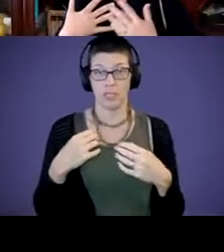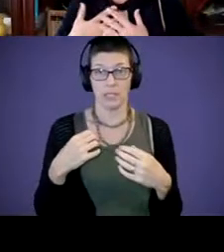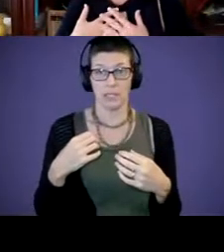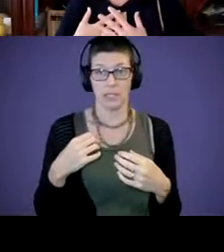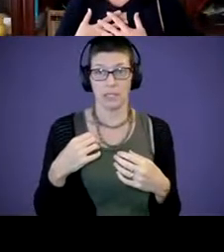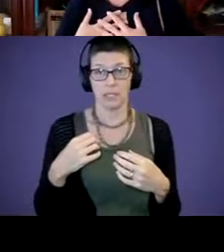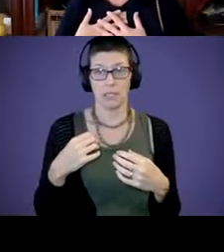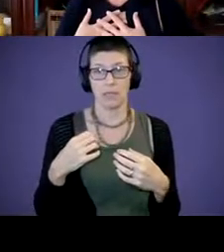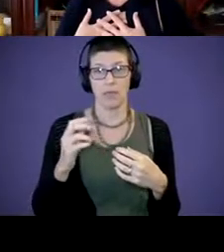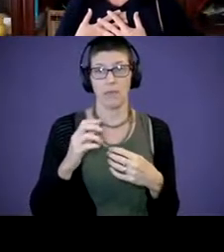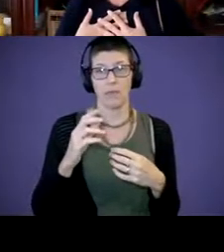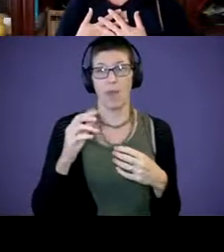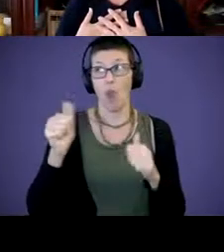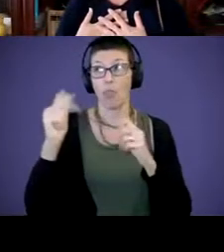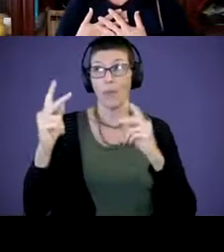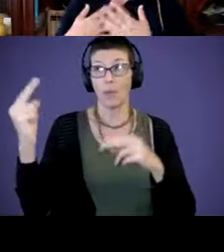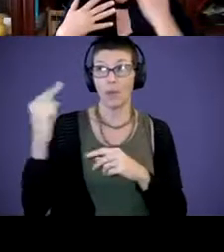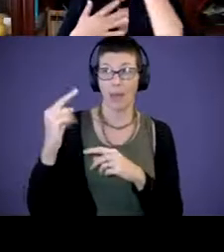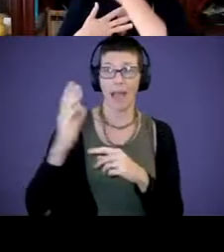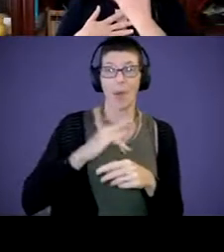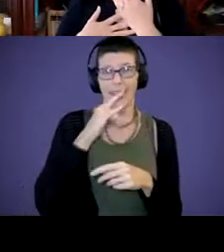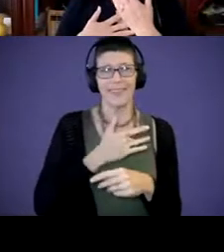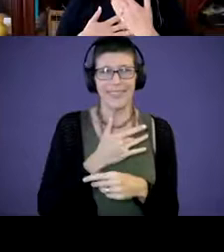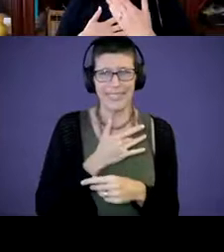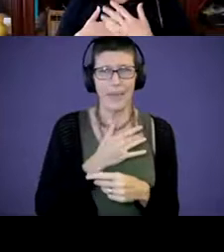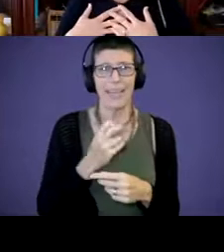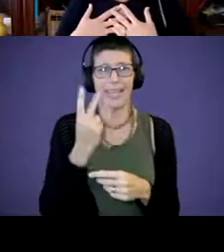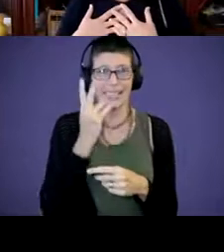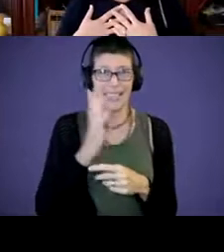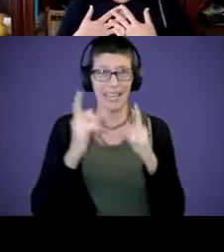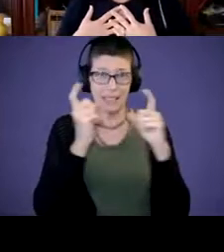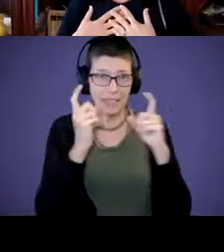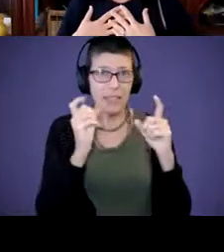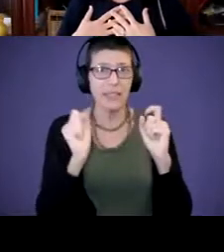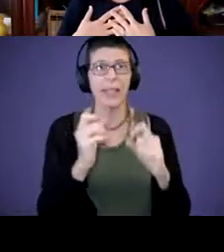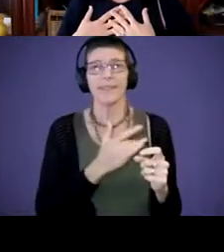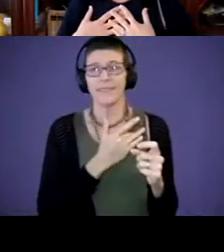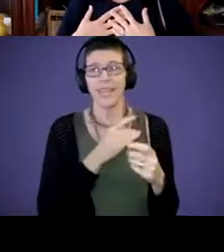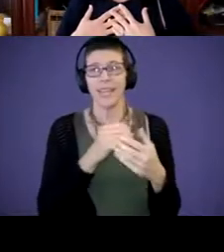other people see them. Our kid feels them, they see it on our face. They feel it in our heartbeat.